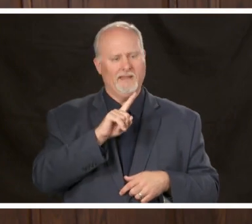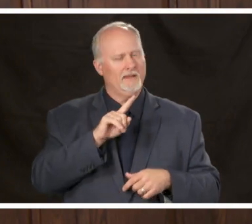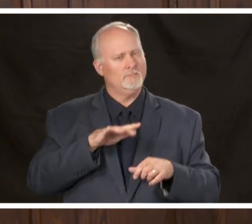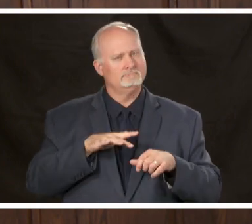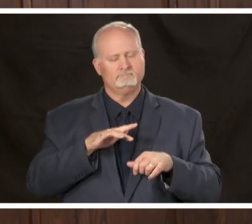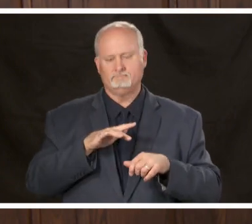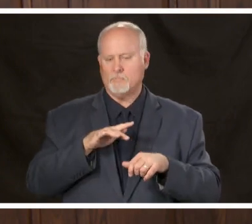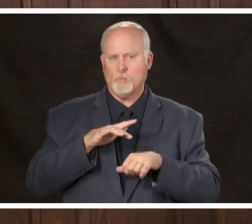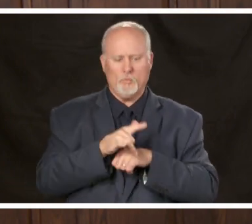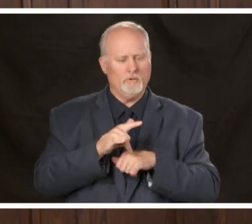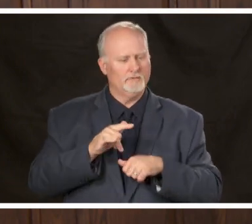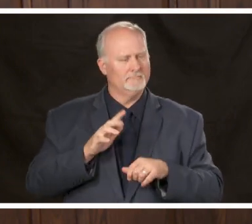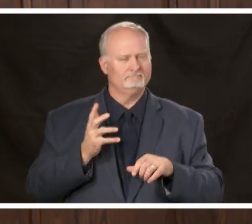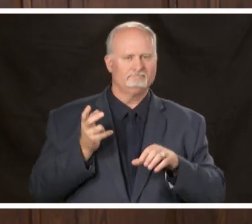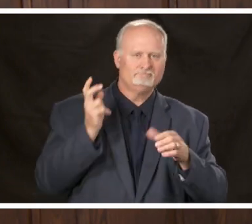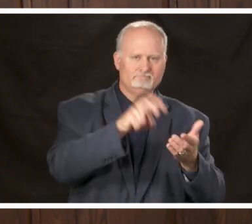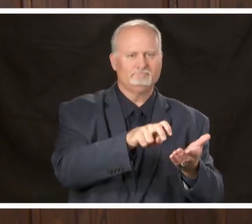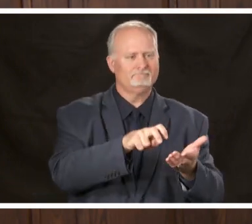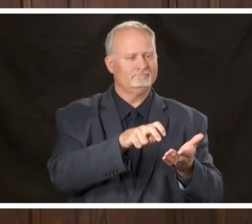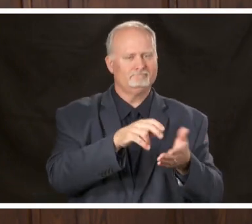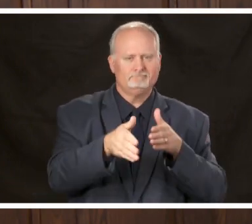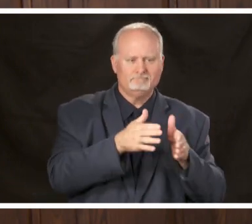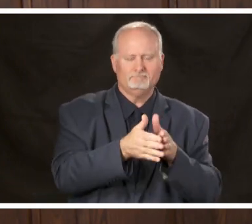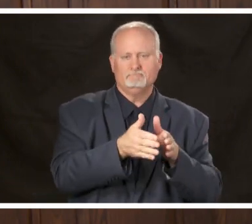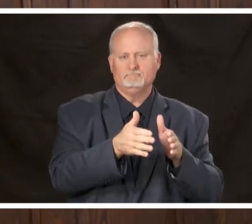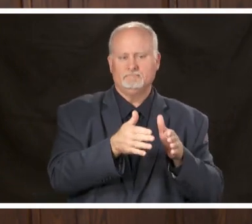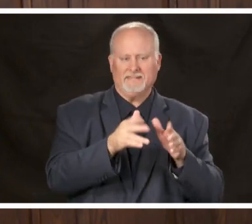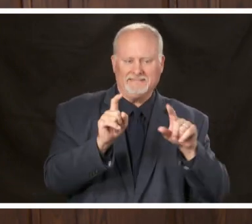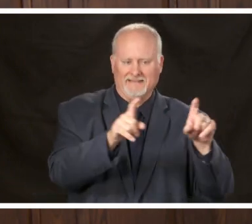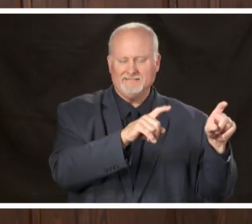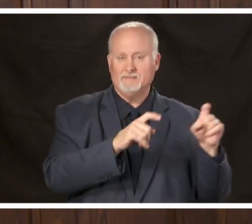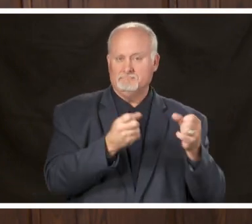and and stepped up and they're serving some of our underserved population so